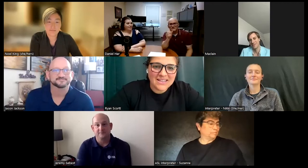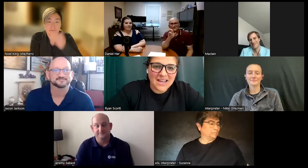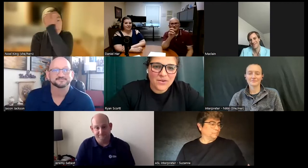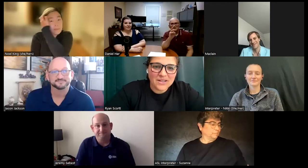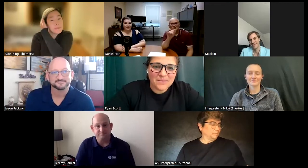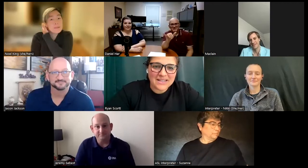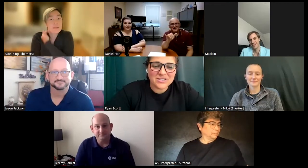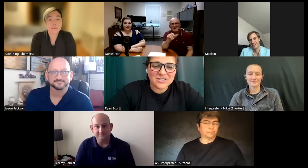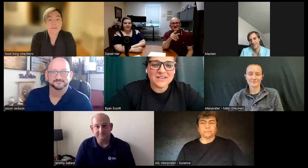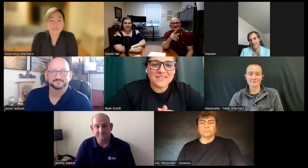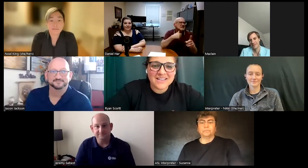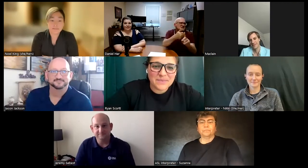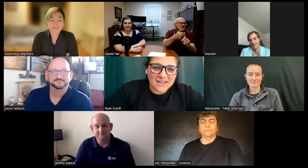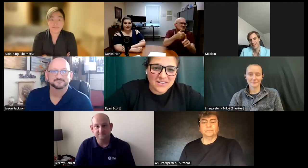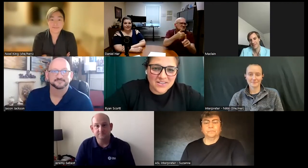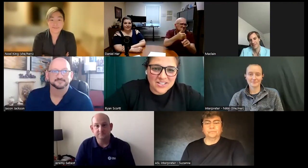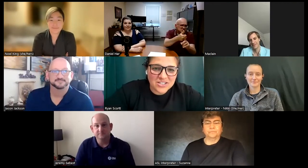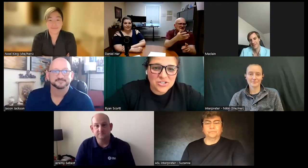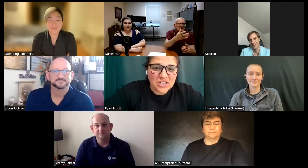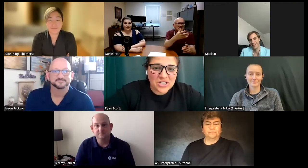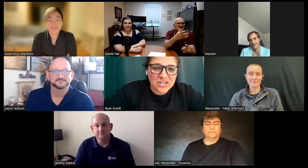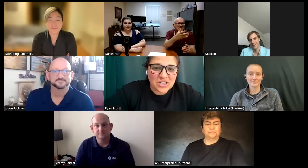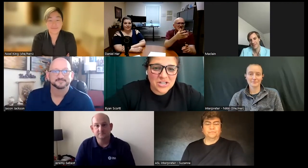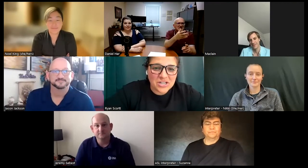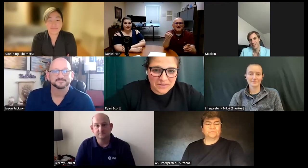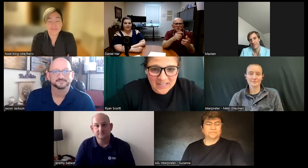And now we're going to pass it to our last panelists Jeremy. Do you mind